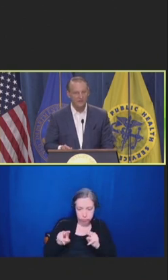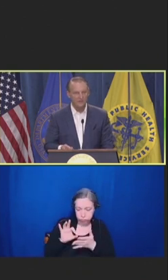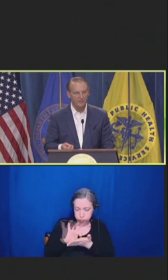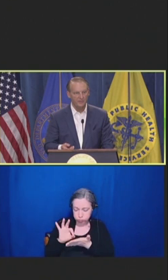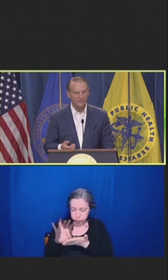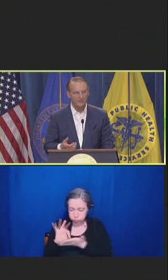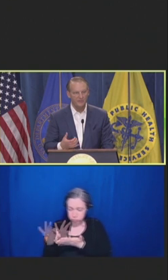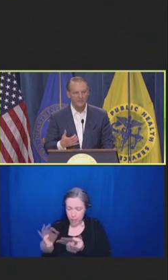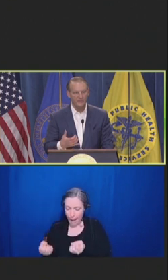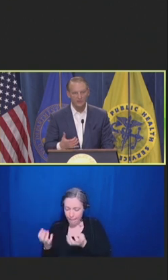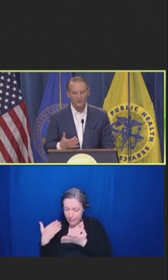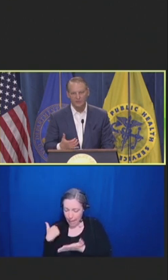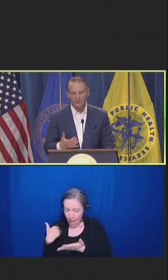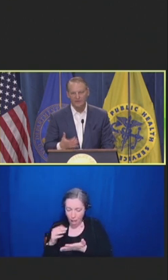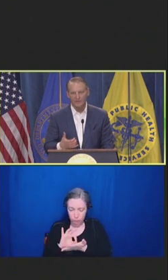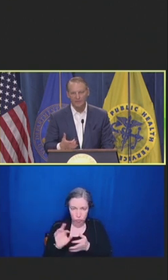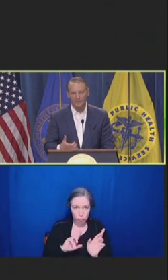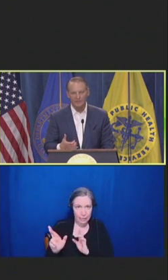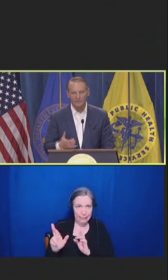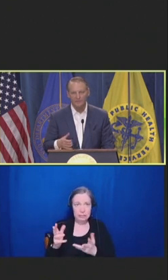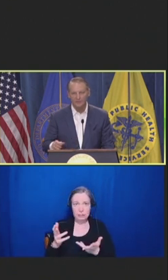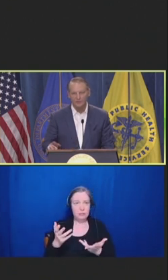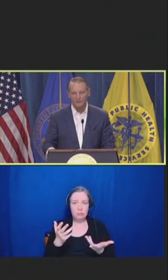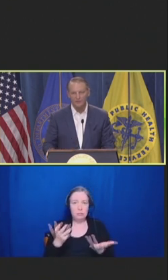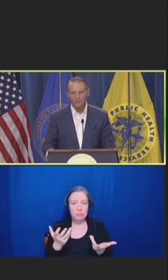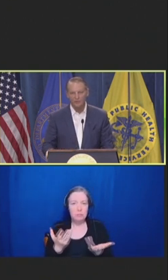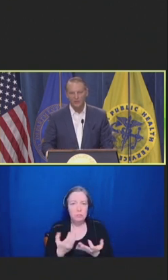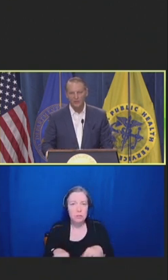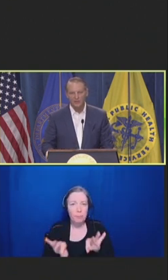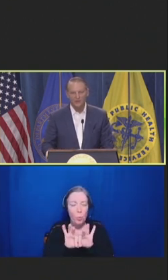of practices because they just don't have a mechanism to control their inventory.